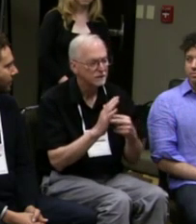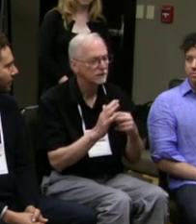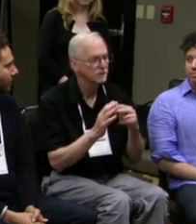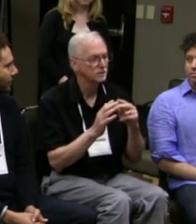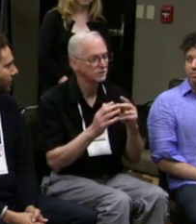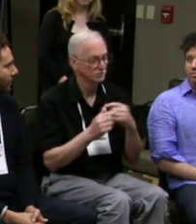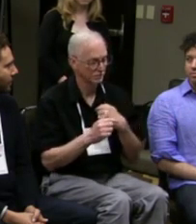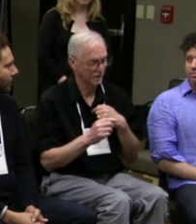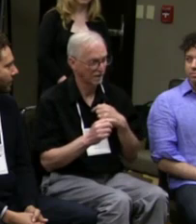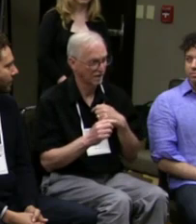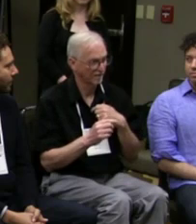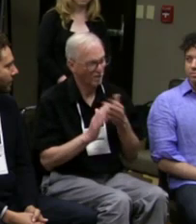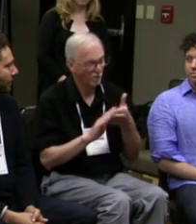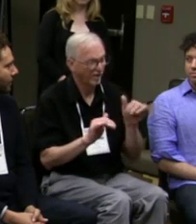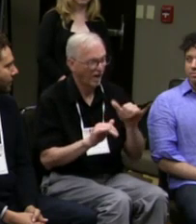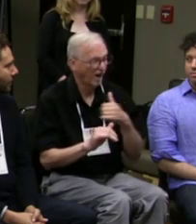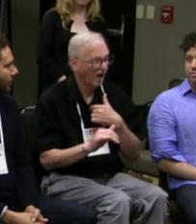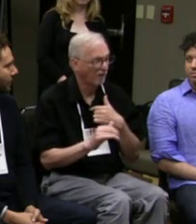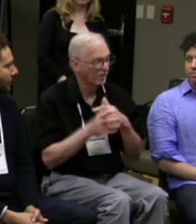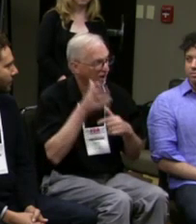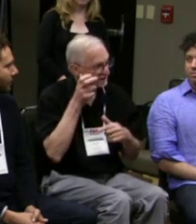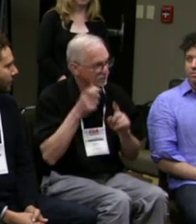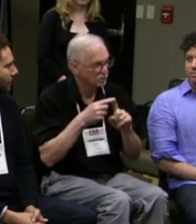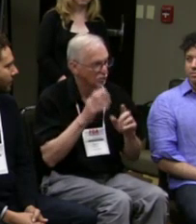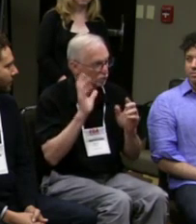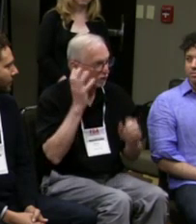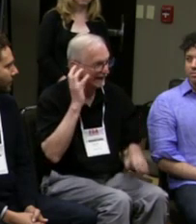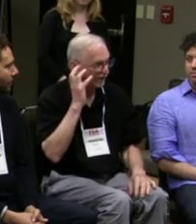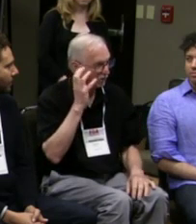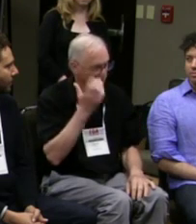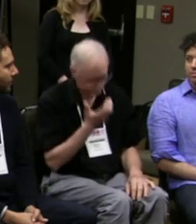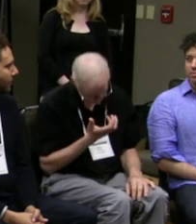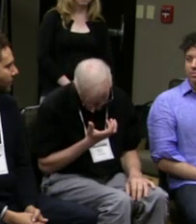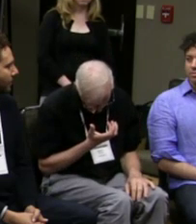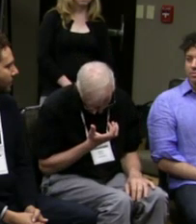and, yes, they have the smartphone technology that they would look at.